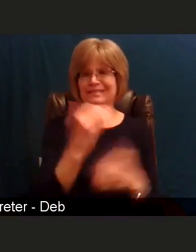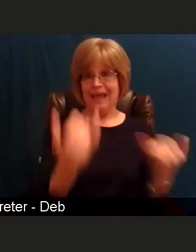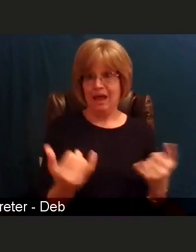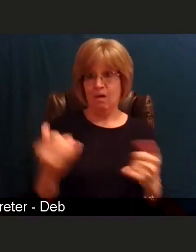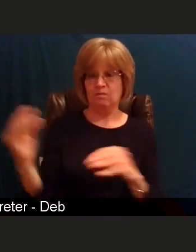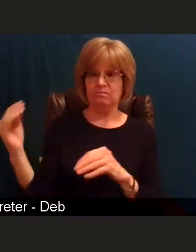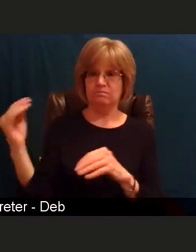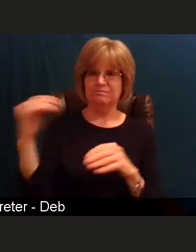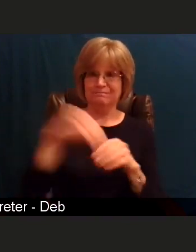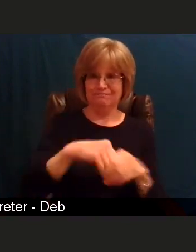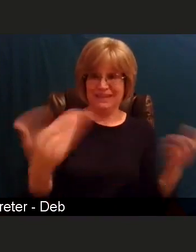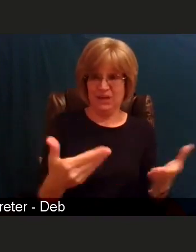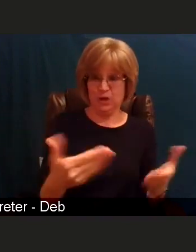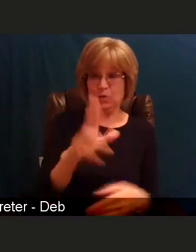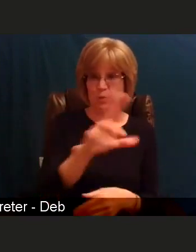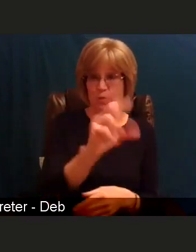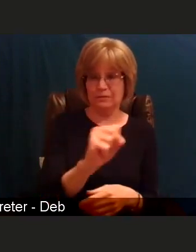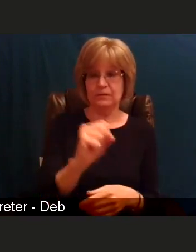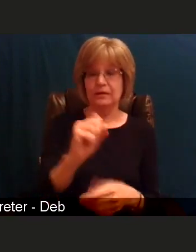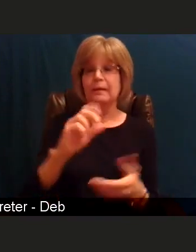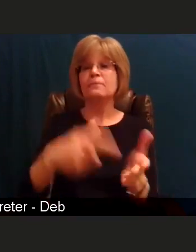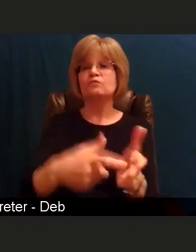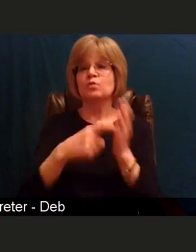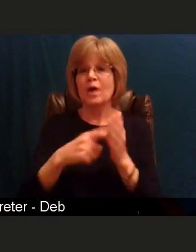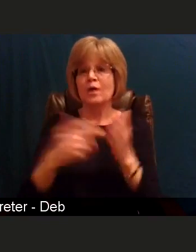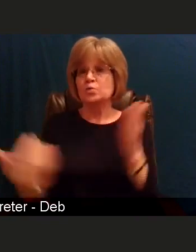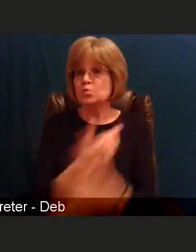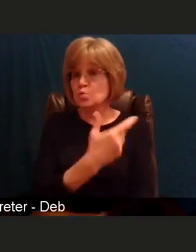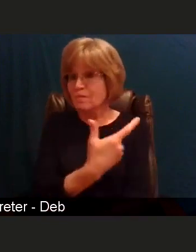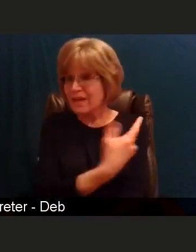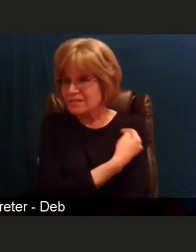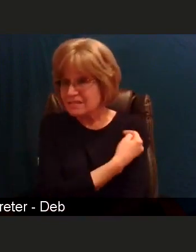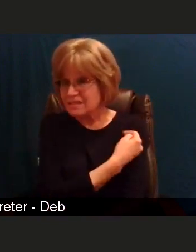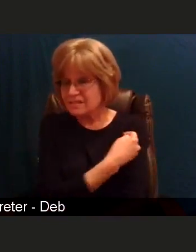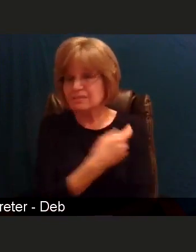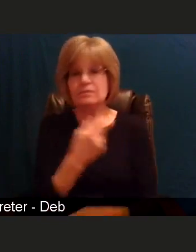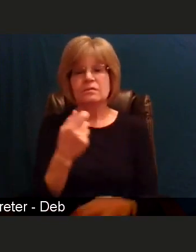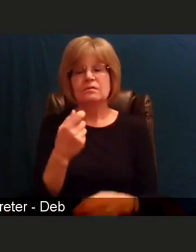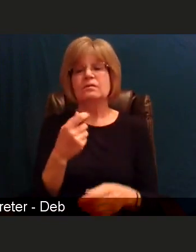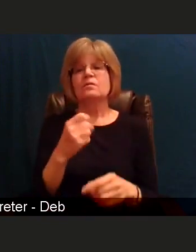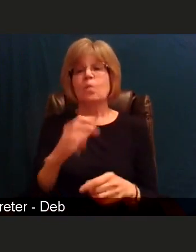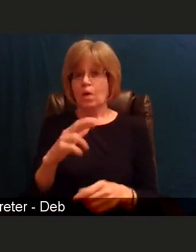or will the existing vaccines provided provide adequate protection?